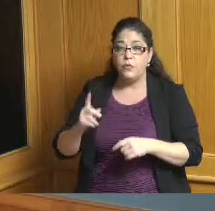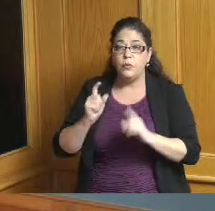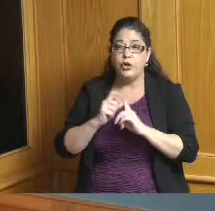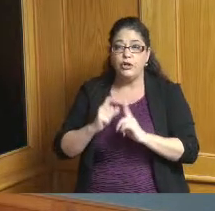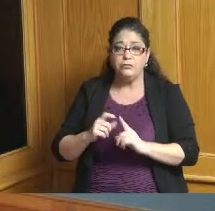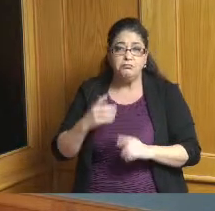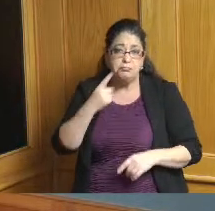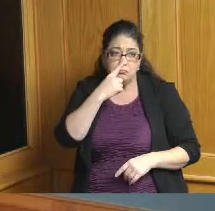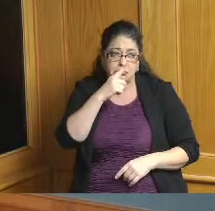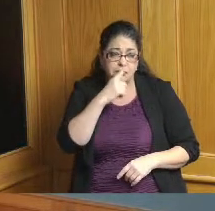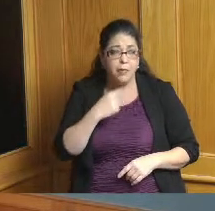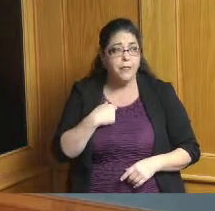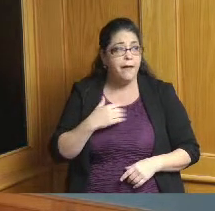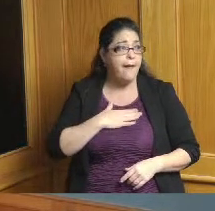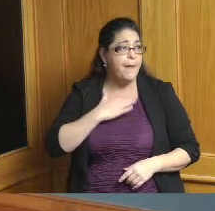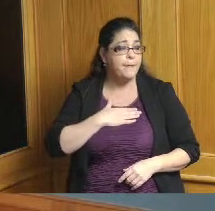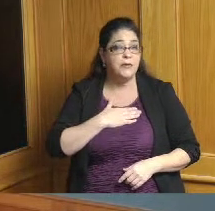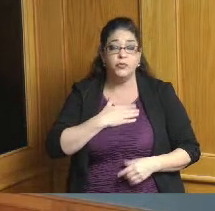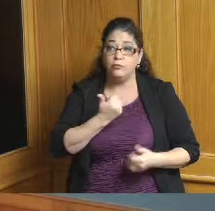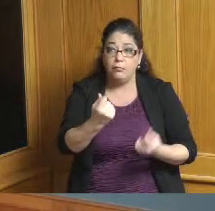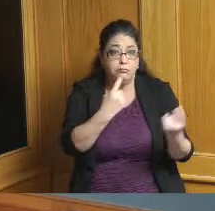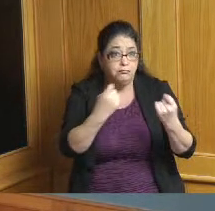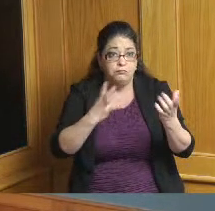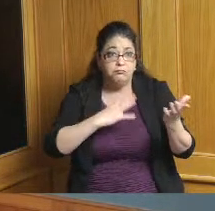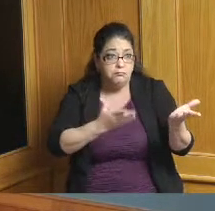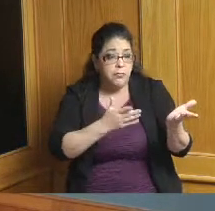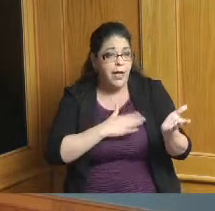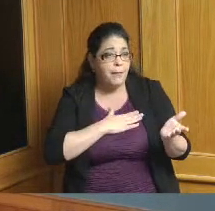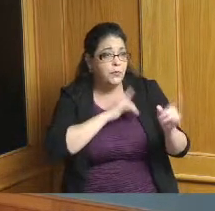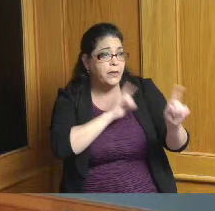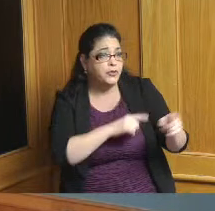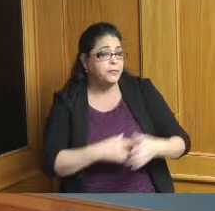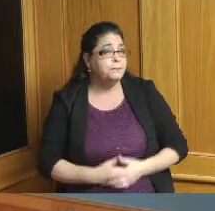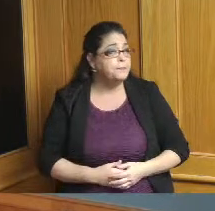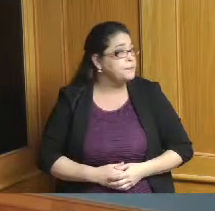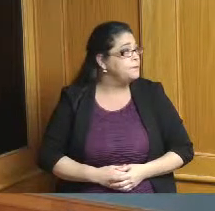happy to answer any questions the Commissioners might have about the project certainly thank